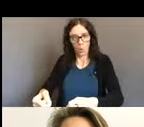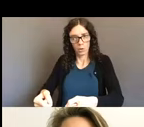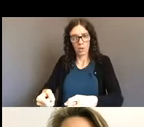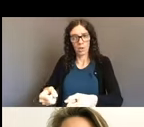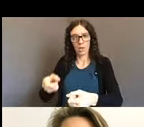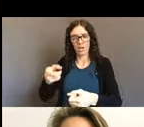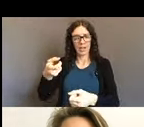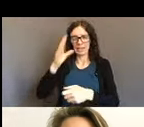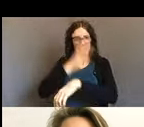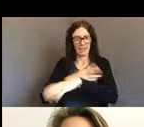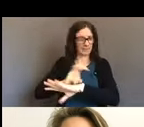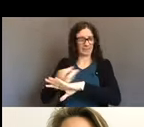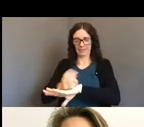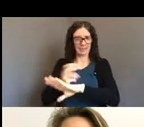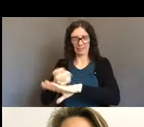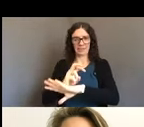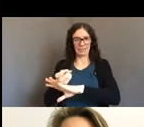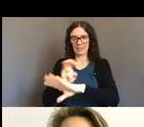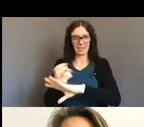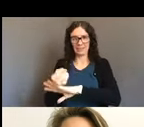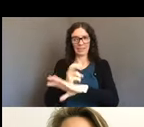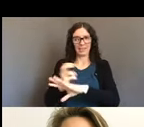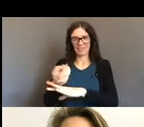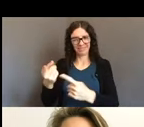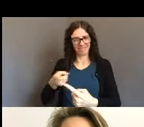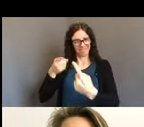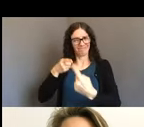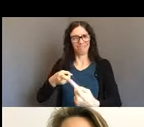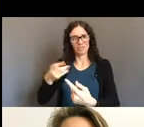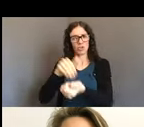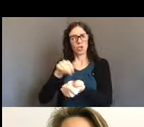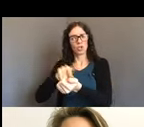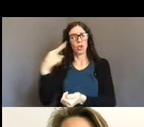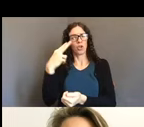Immediately he calmed down, no restraints necessary, so things like that to help with health and safety,